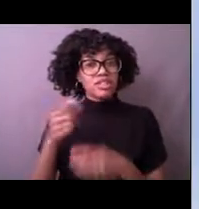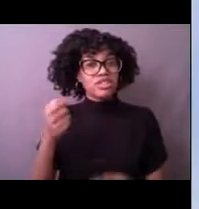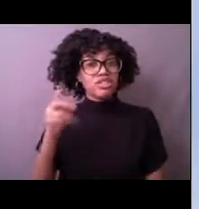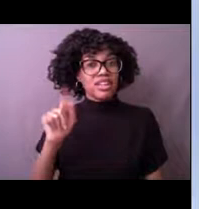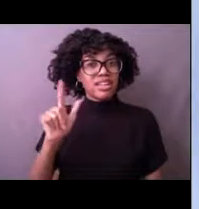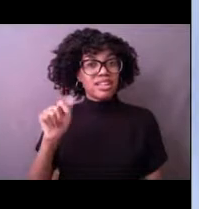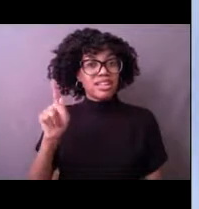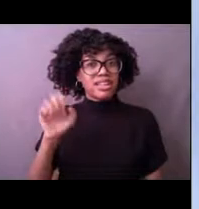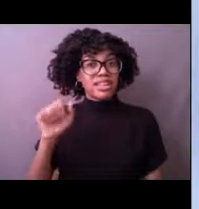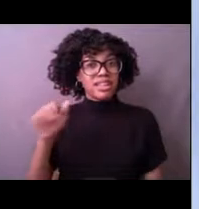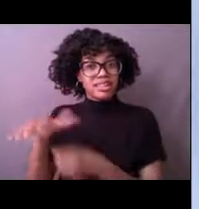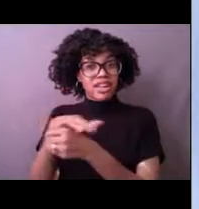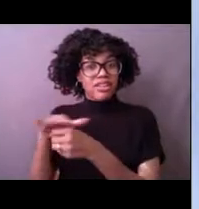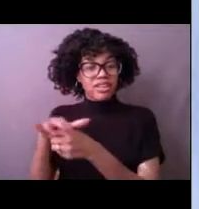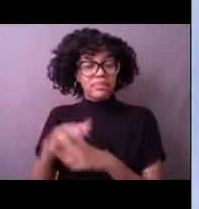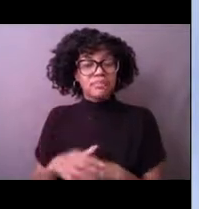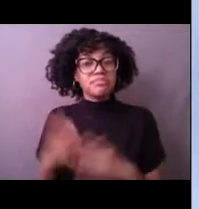Okay, we'll take a break for some questions.